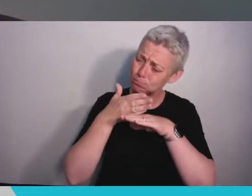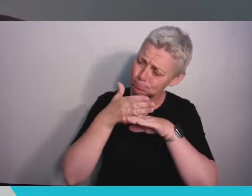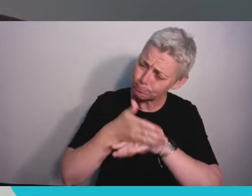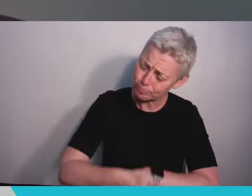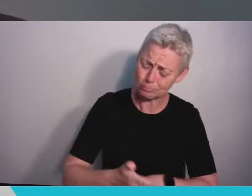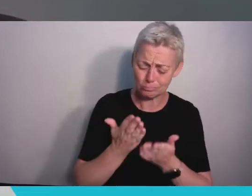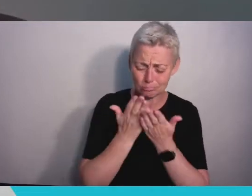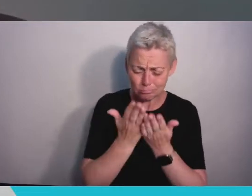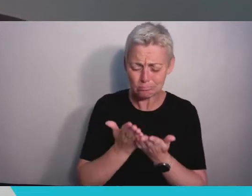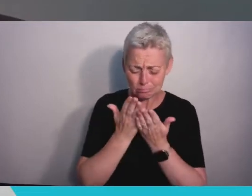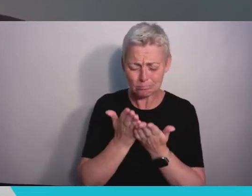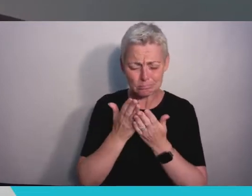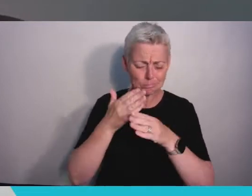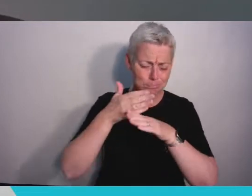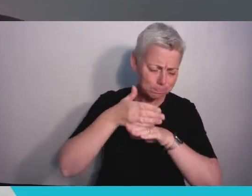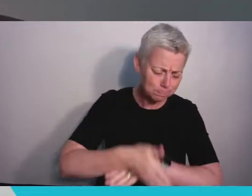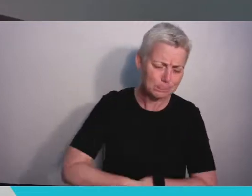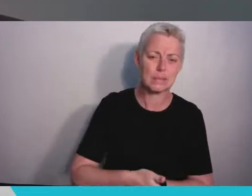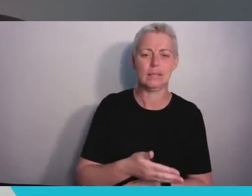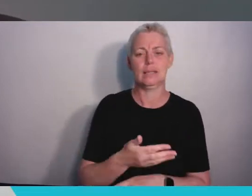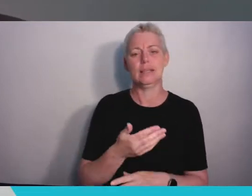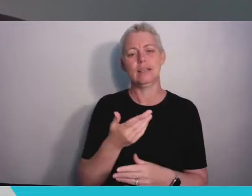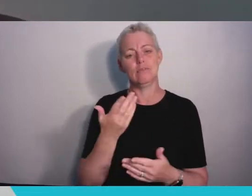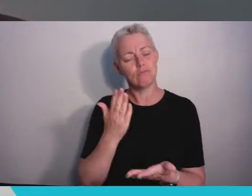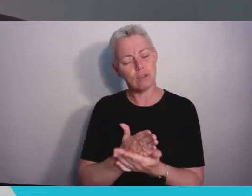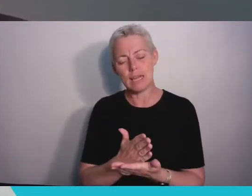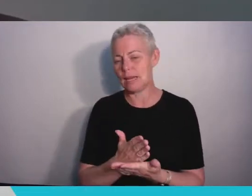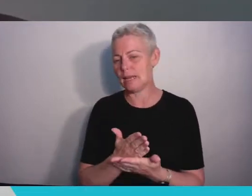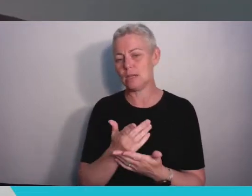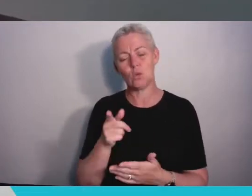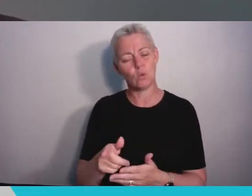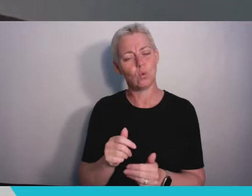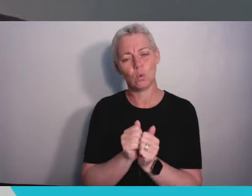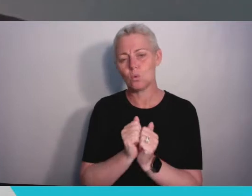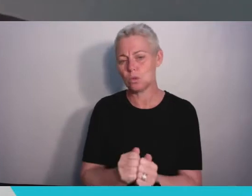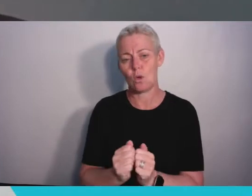worked hard for your success, you've truly earned it and it's been challenging yes but